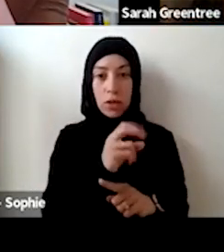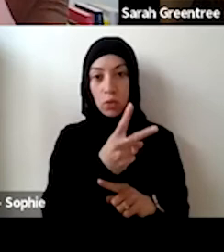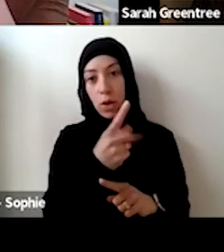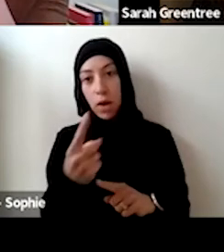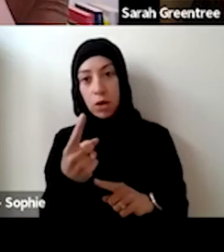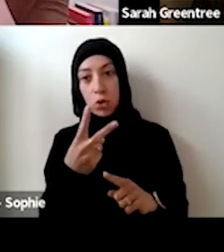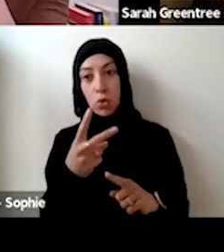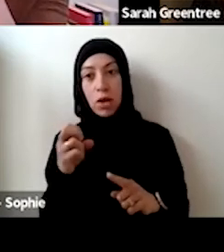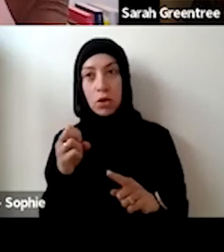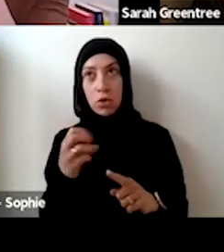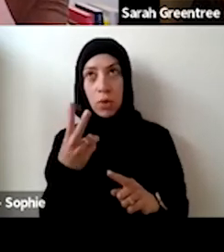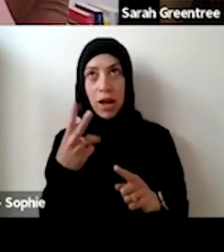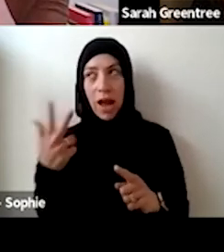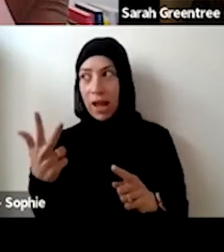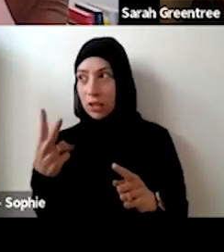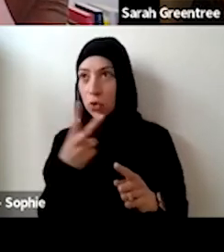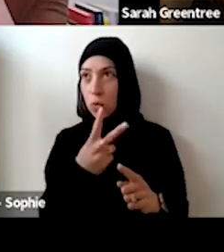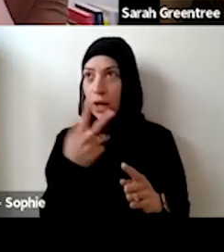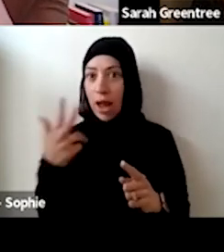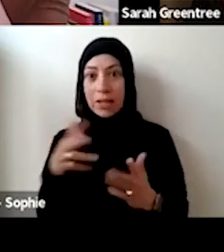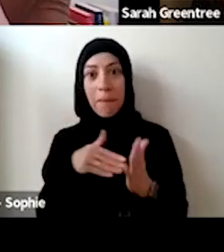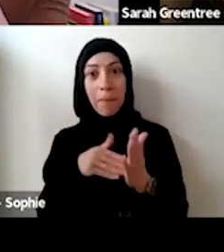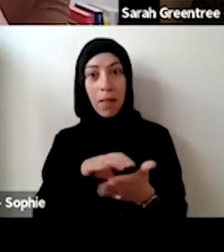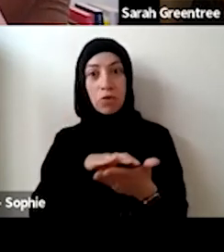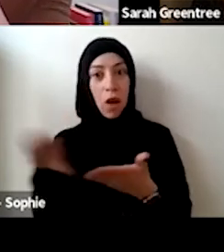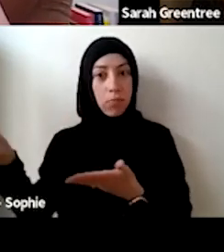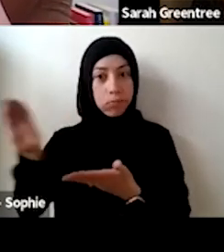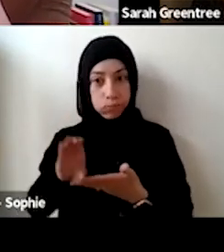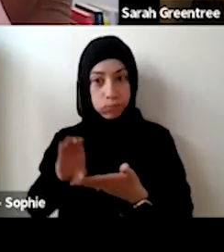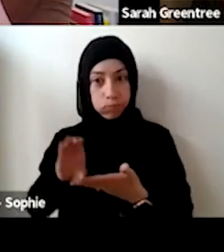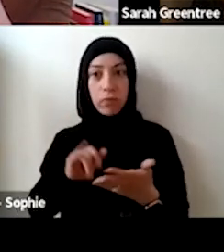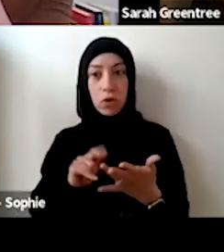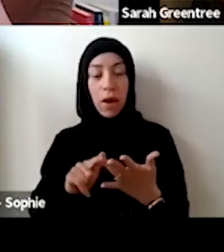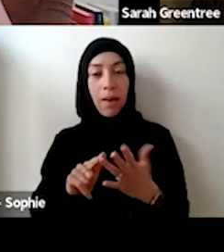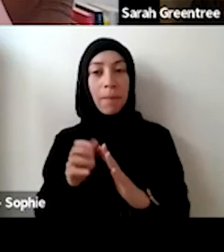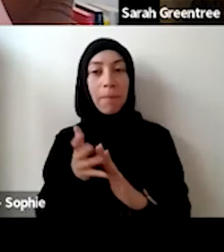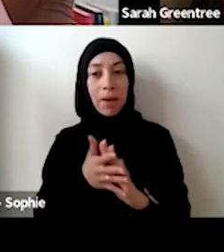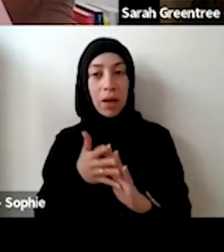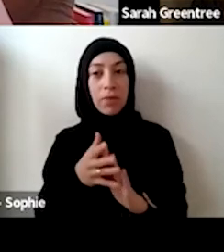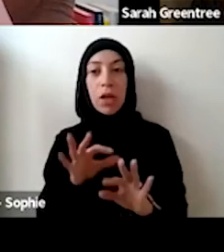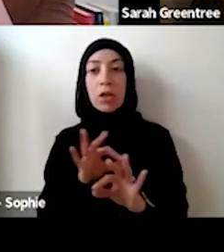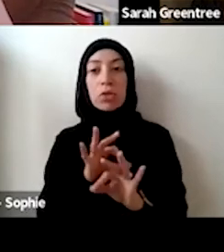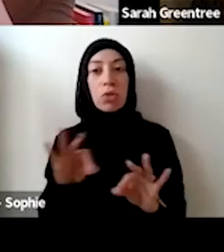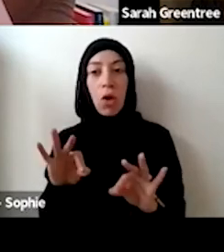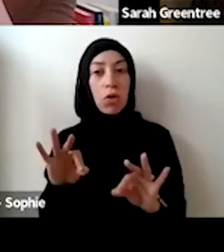mark, and that is not likely to change. So it's around about that $2028,000,000 mark, and it's not like, and that is not likely to change